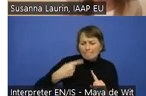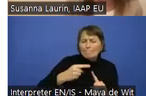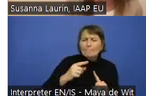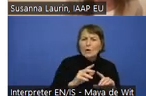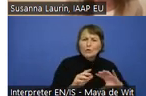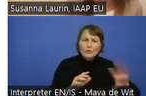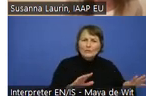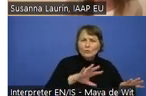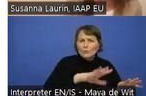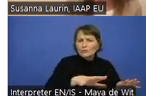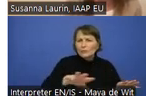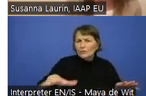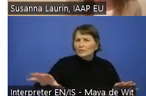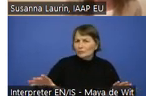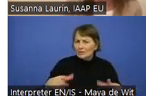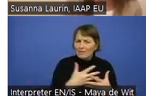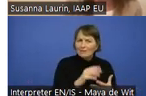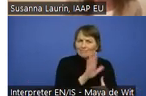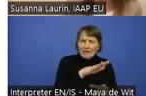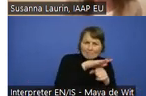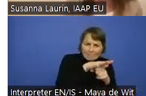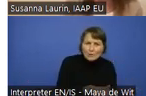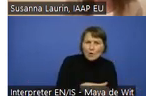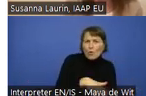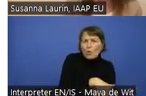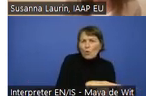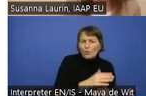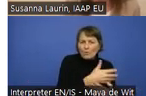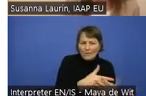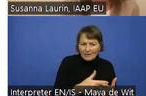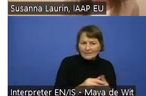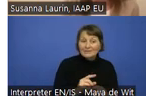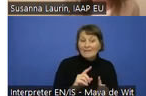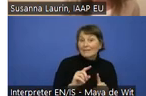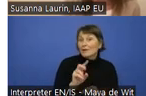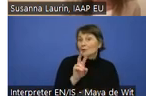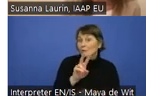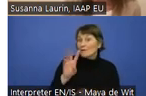So later this week on the 24th we are doing a German webinar together with IAAP DA, so